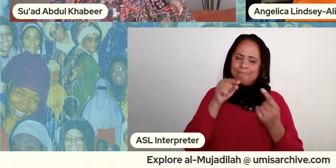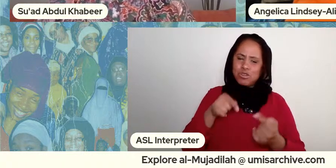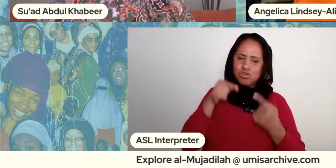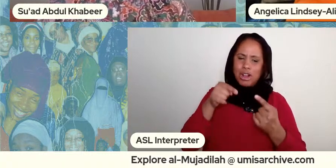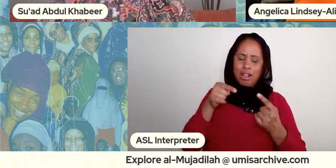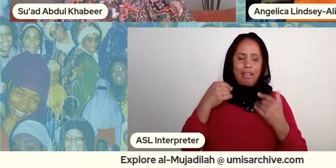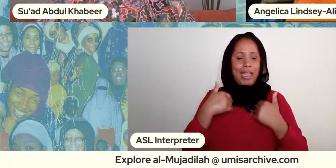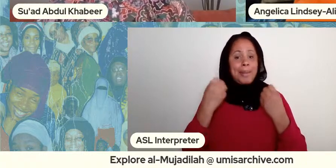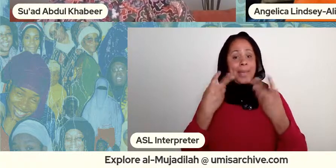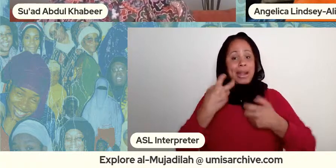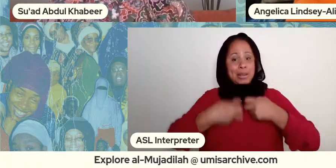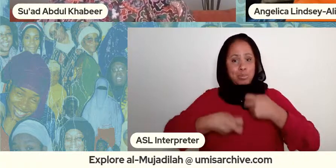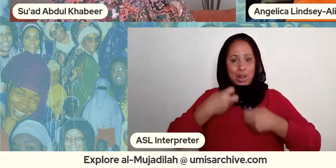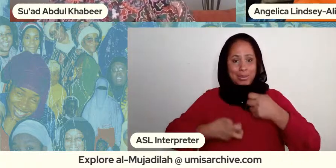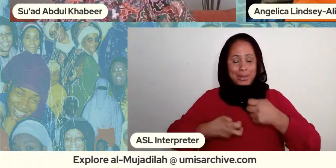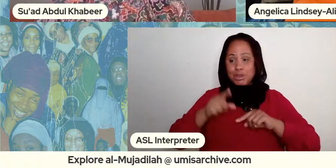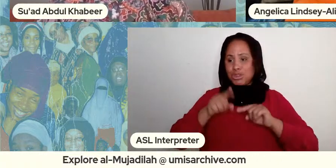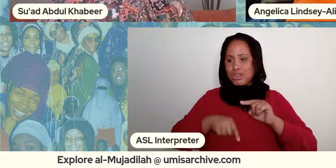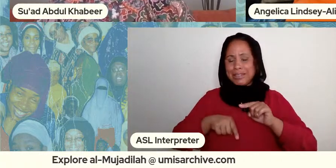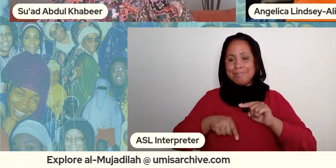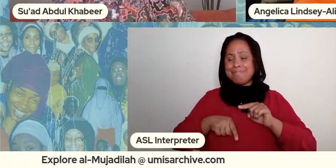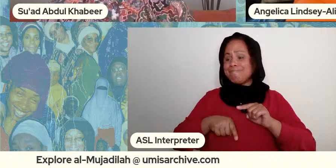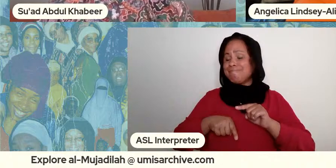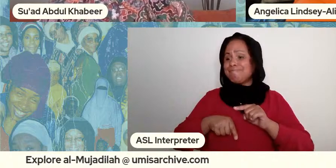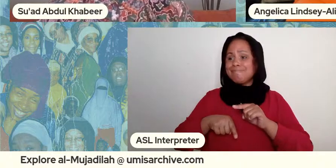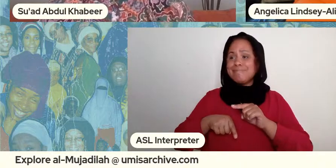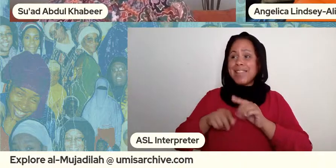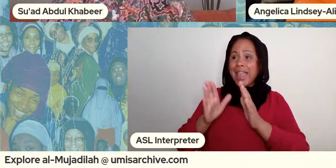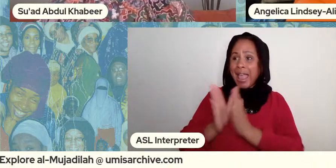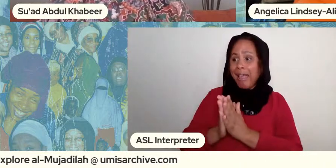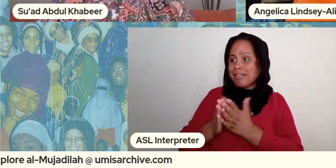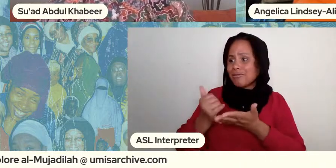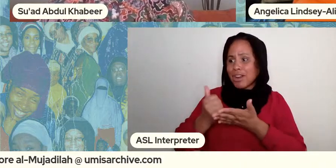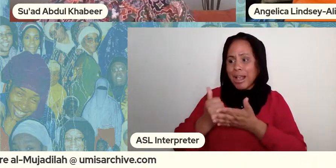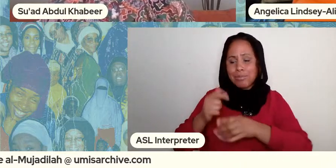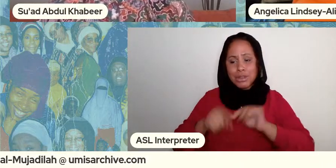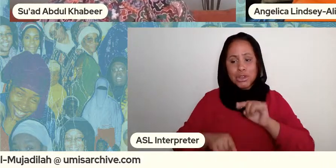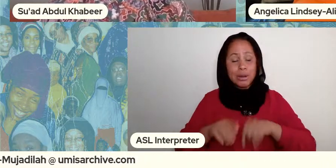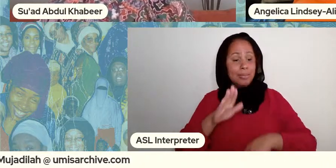the church of alpha and omega in detroit my grandmother was a bartender she was